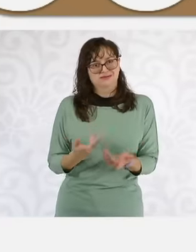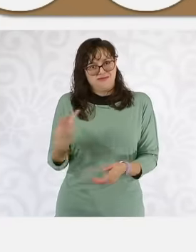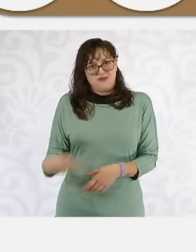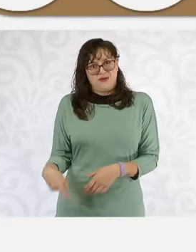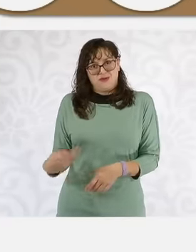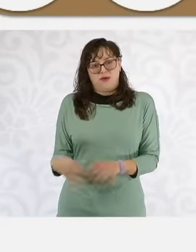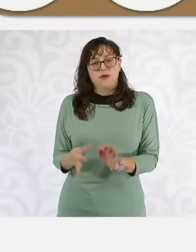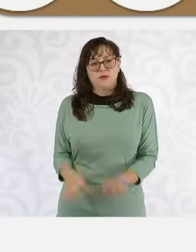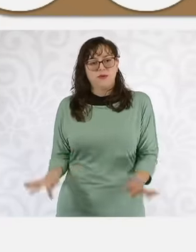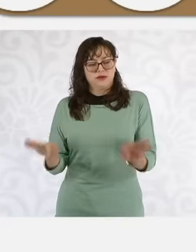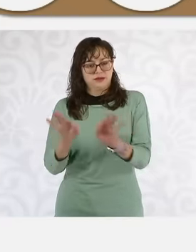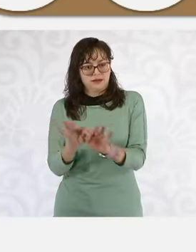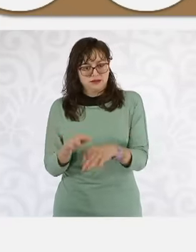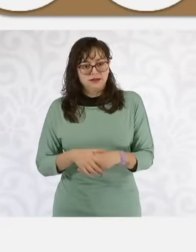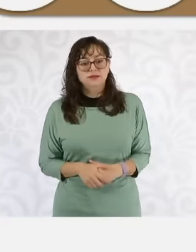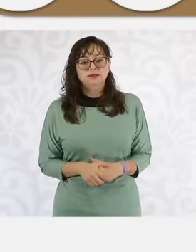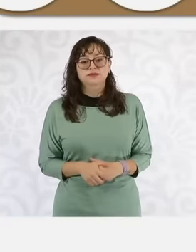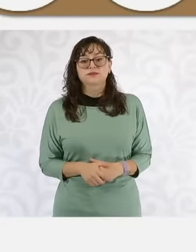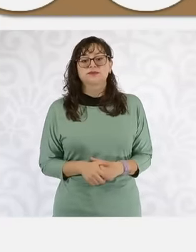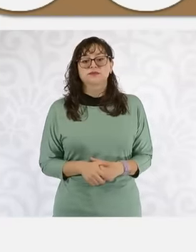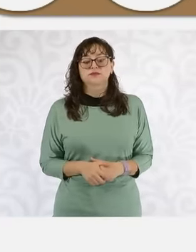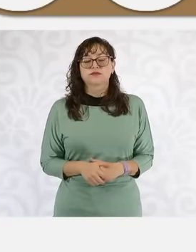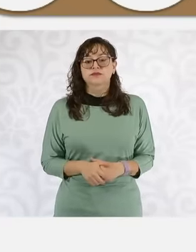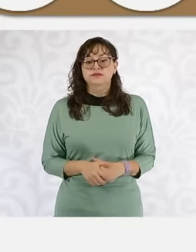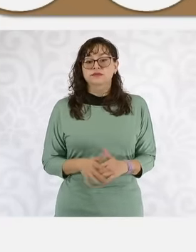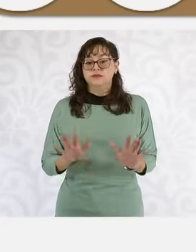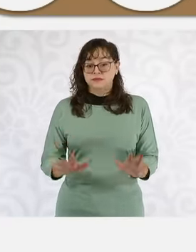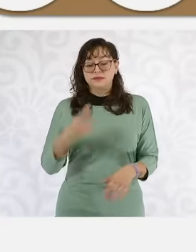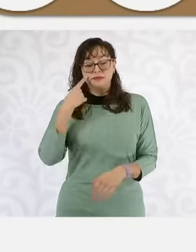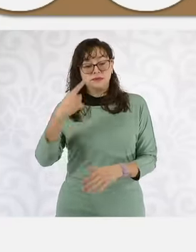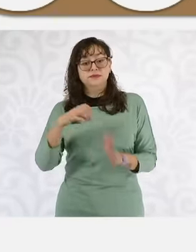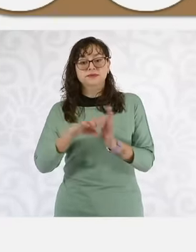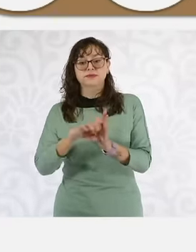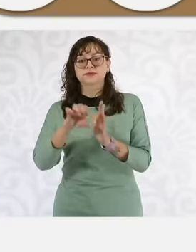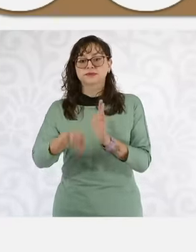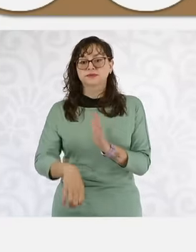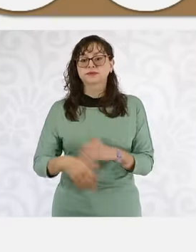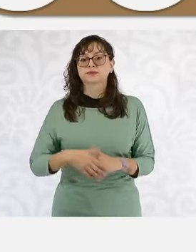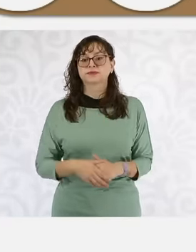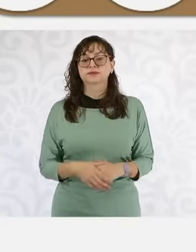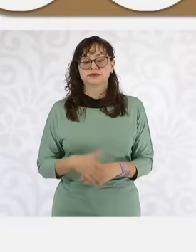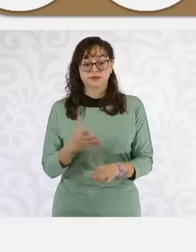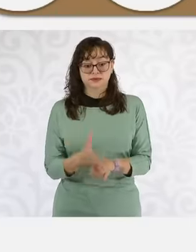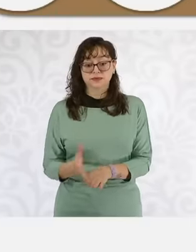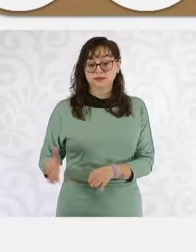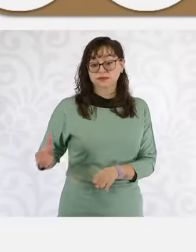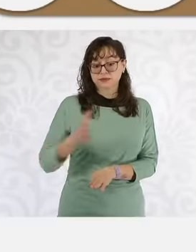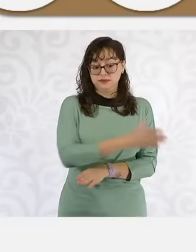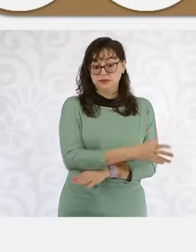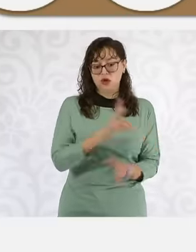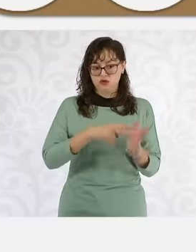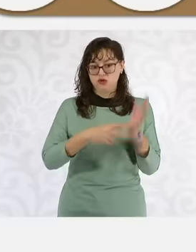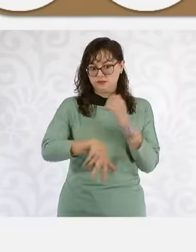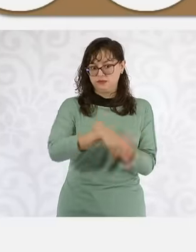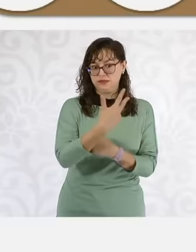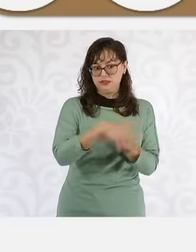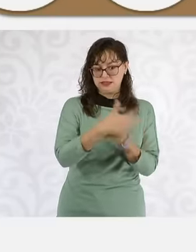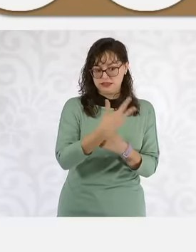I give you just an example eh. It wasn't CFE, it couldn't bring electricity to remote towns